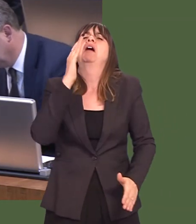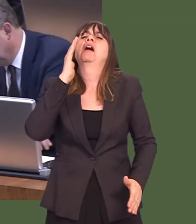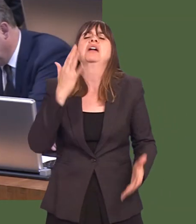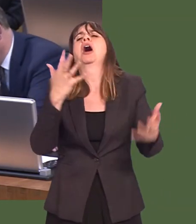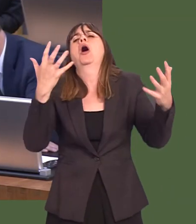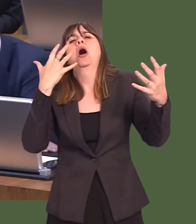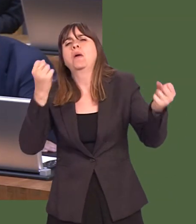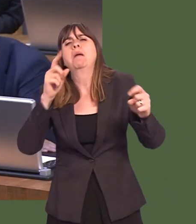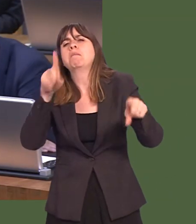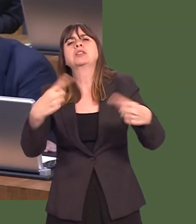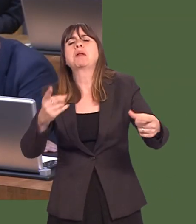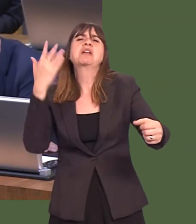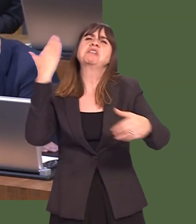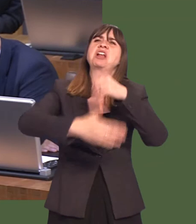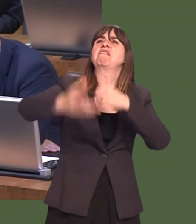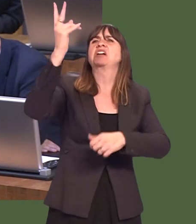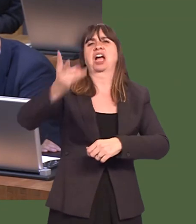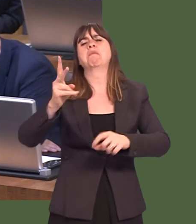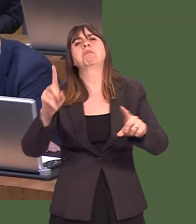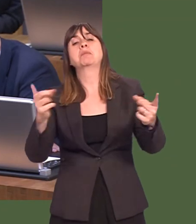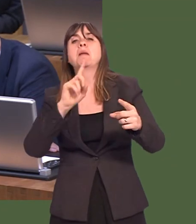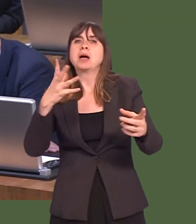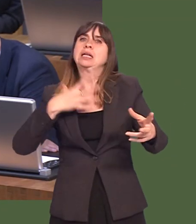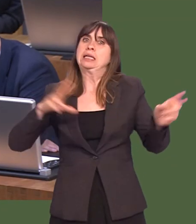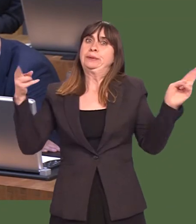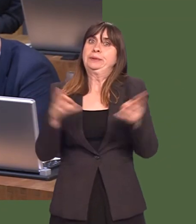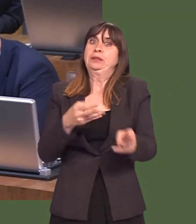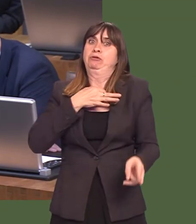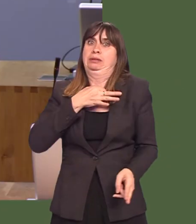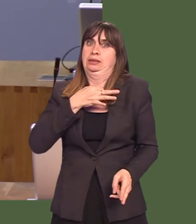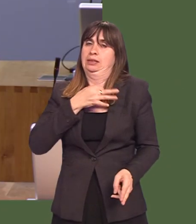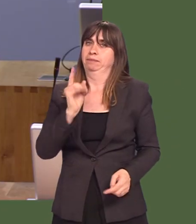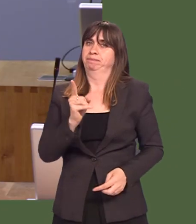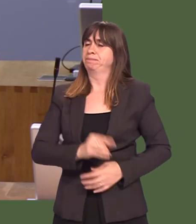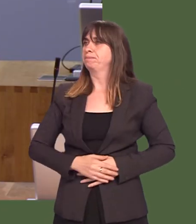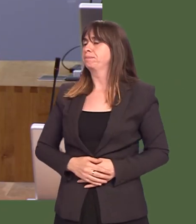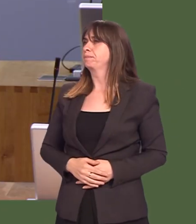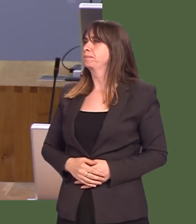itís impossible; life is not like thatóbut to minimise any potential risk in the future. Michelle Brown: 8.